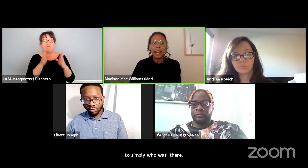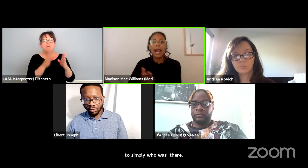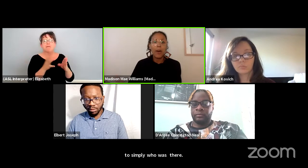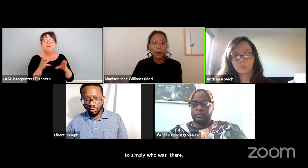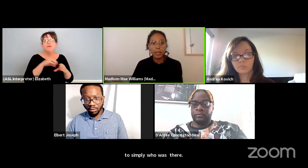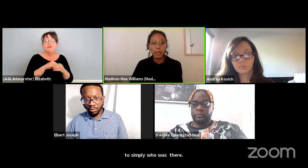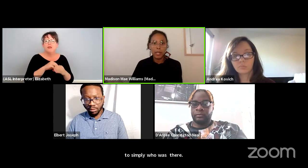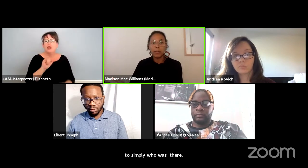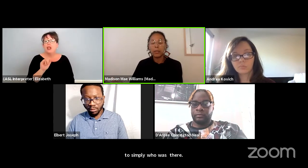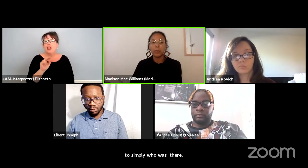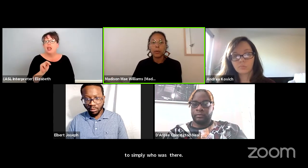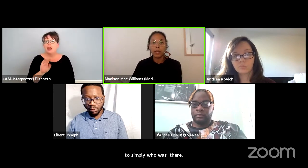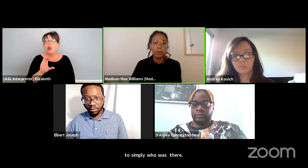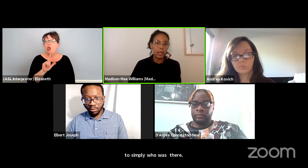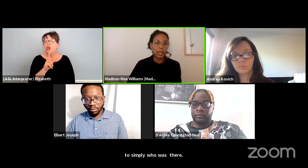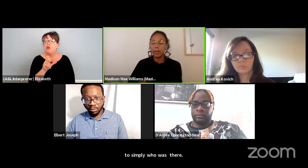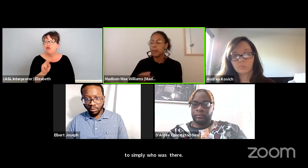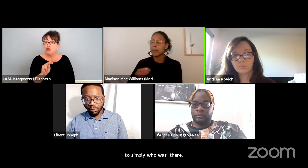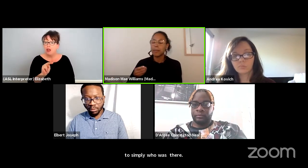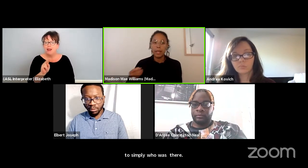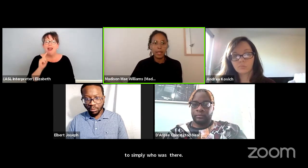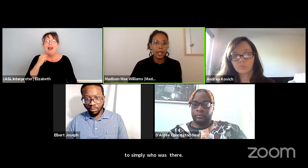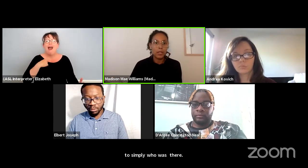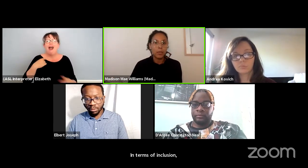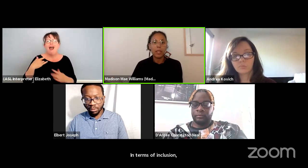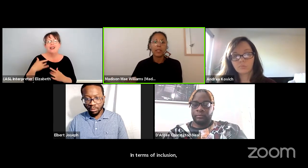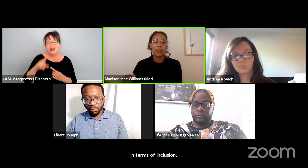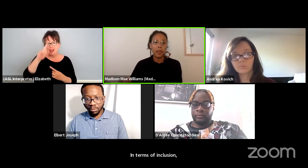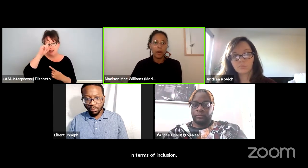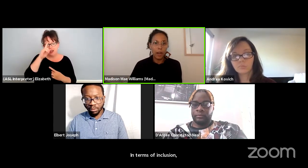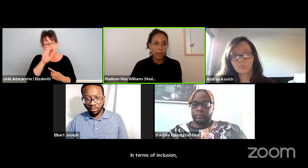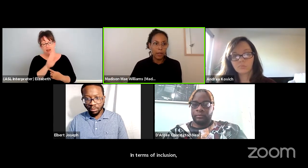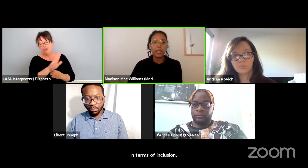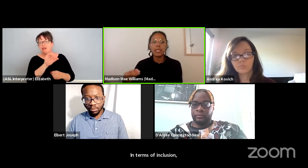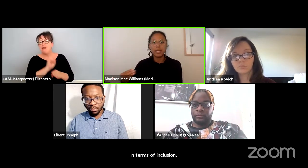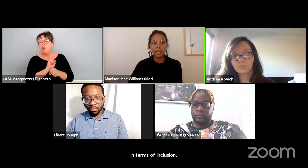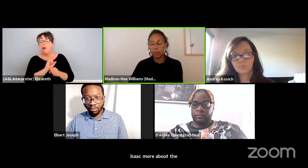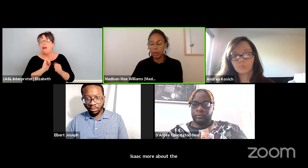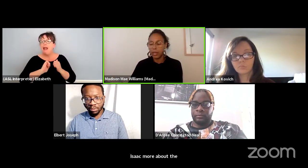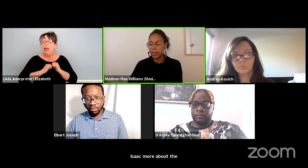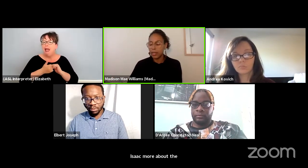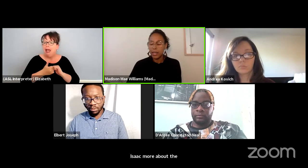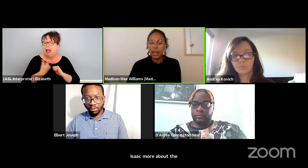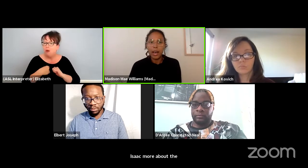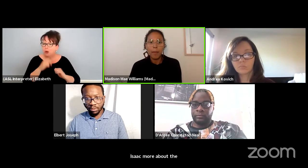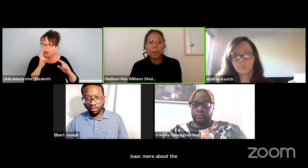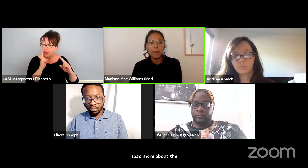how are these people's work being engaged with honor and celebrated.